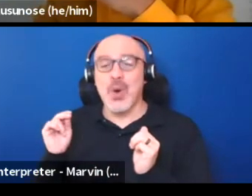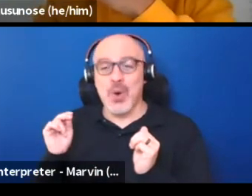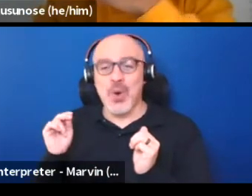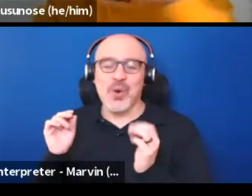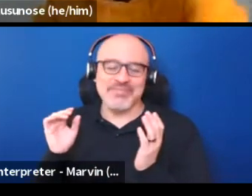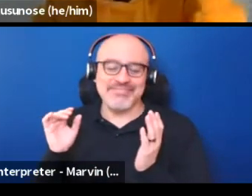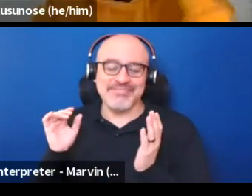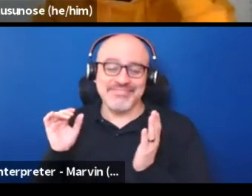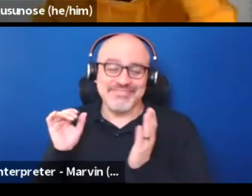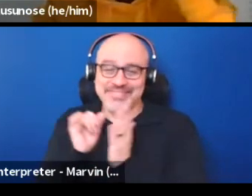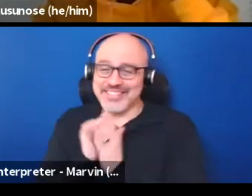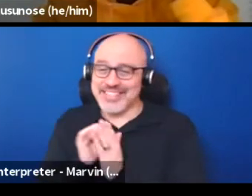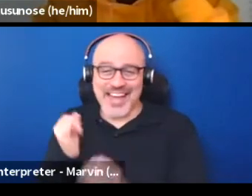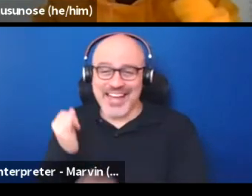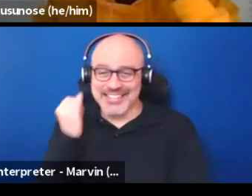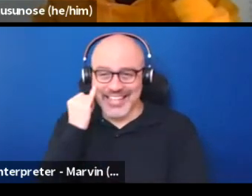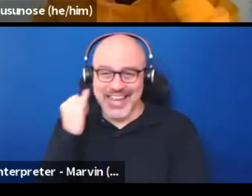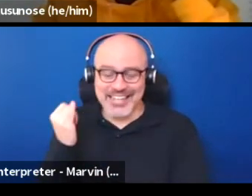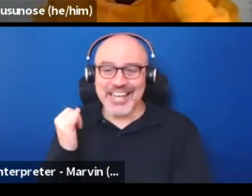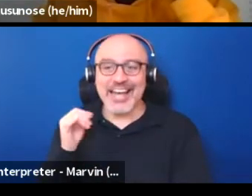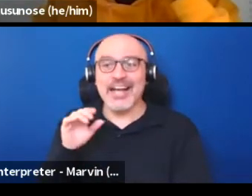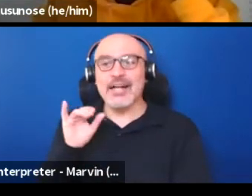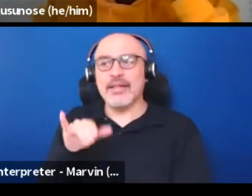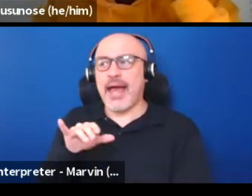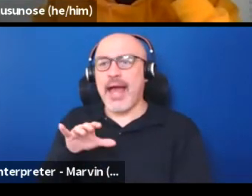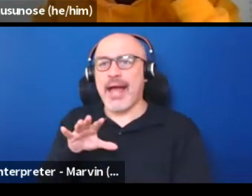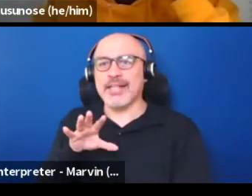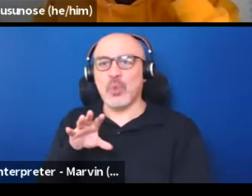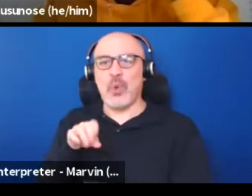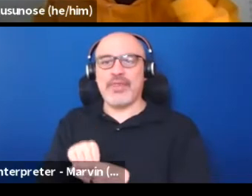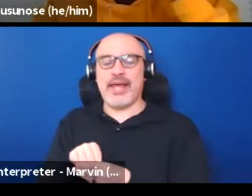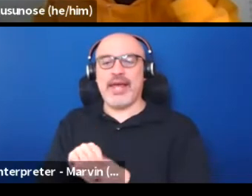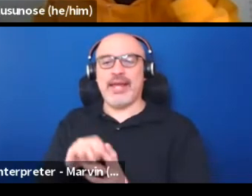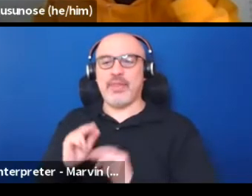this is still within the institution because the funders asking for the numbers.